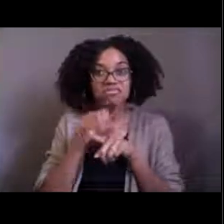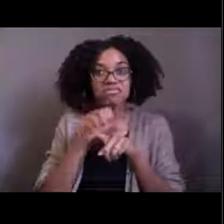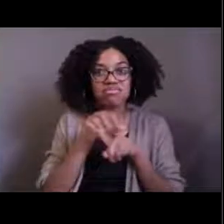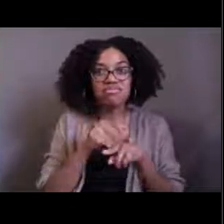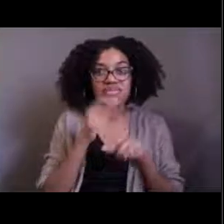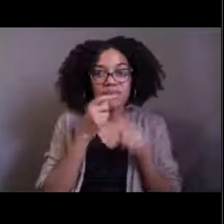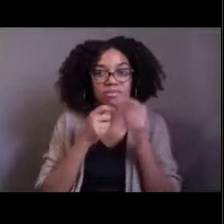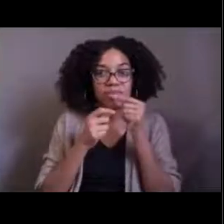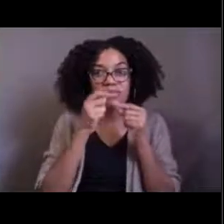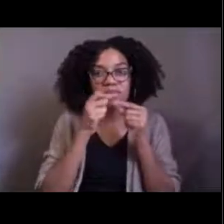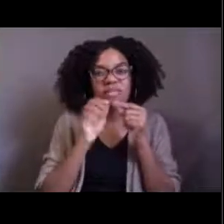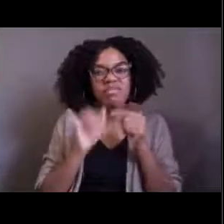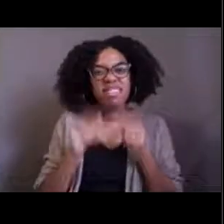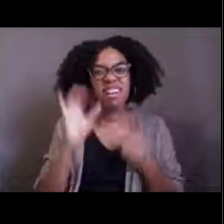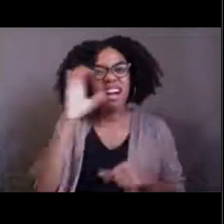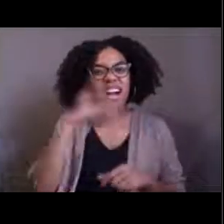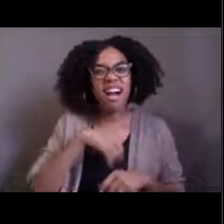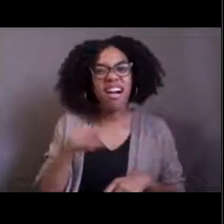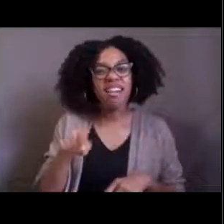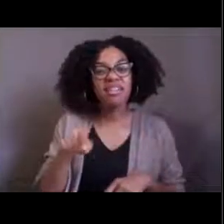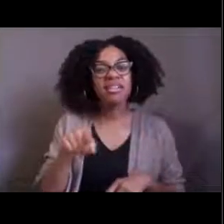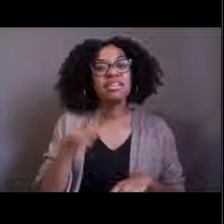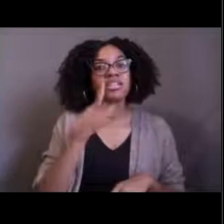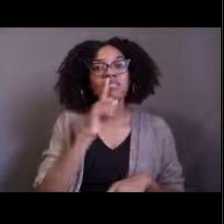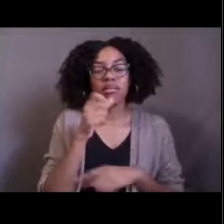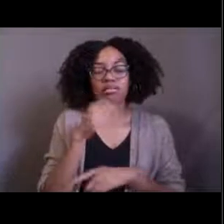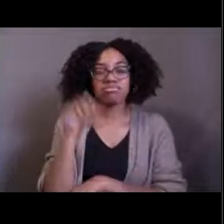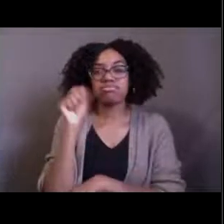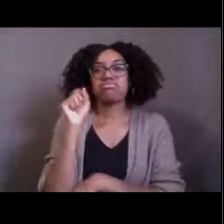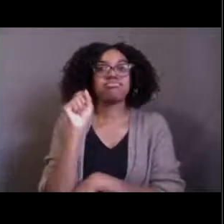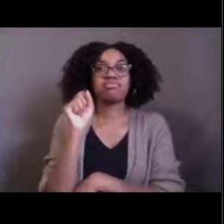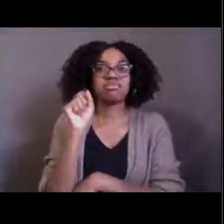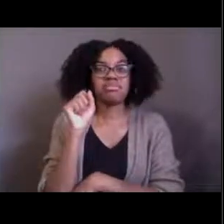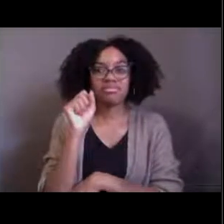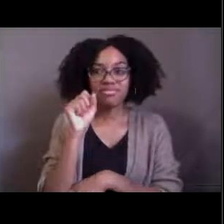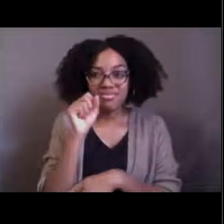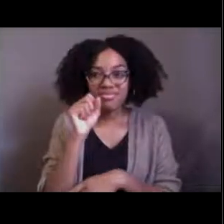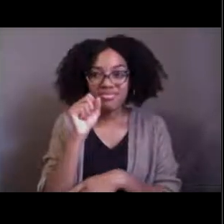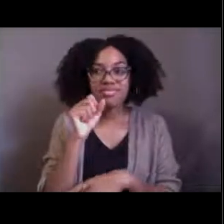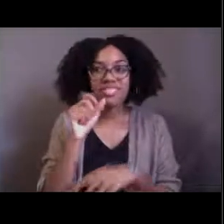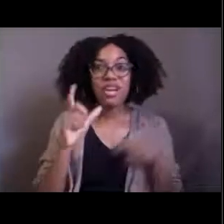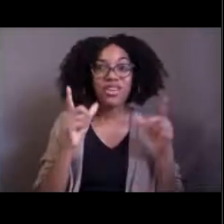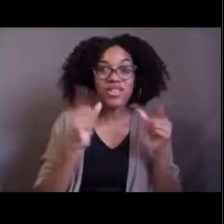it just really blew our minds that a crab would eat a brittle star.